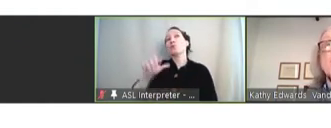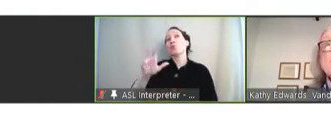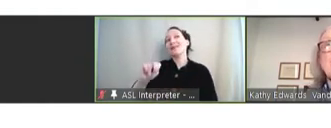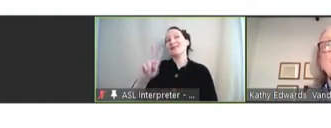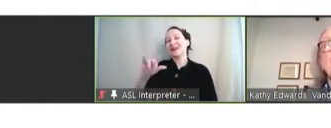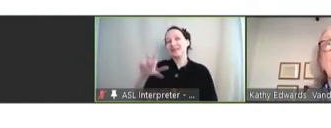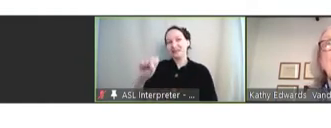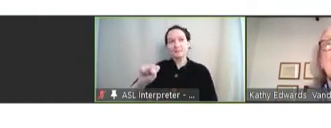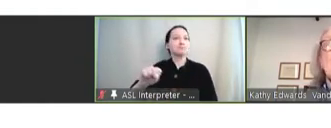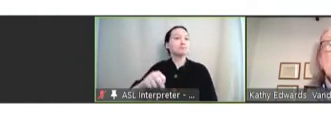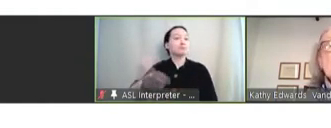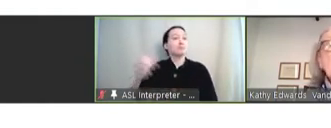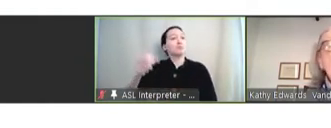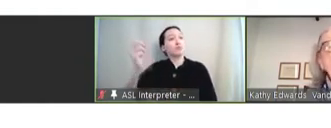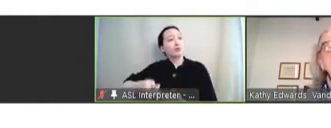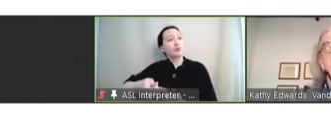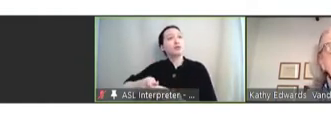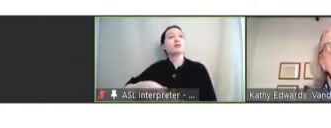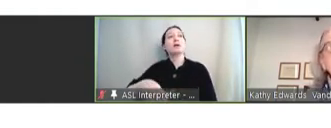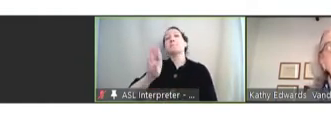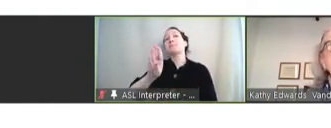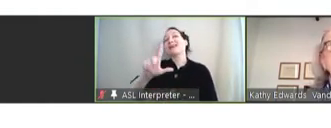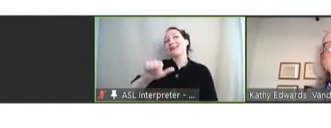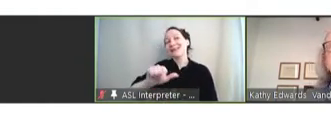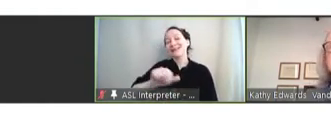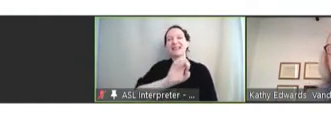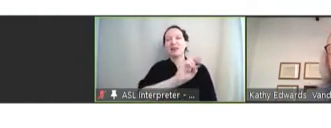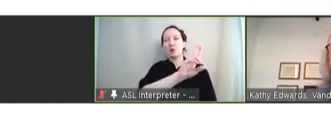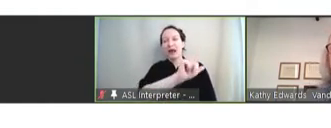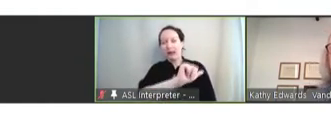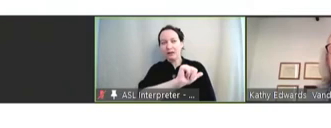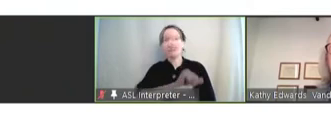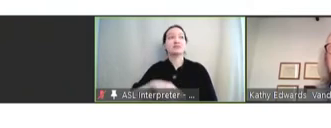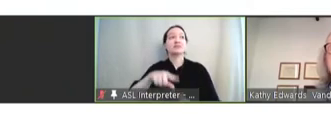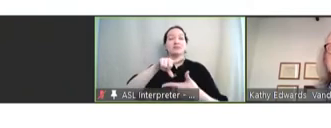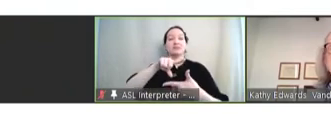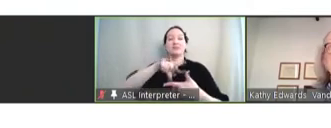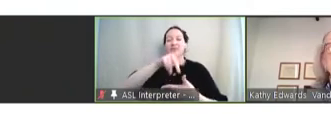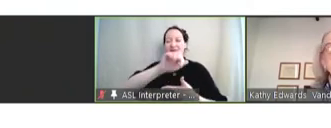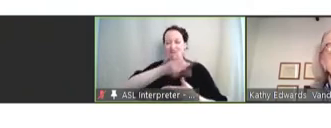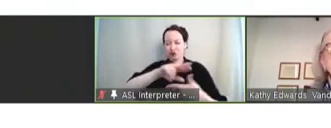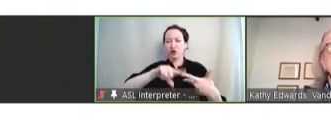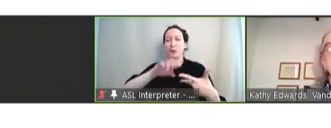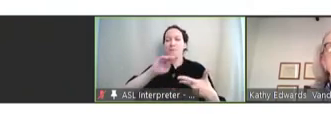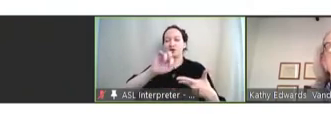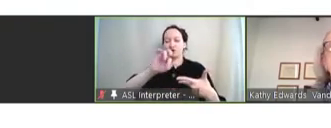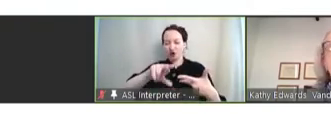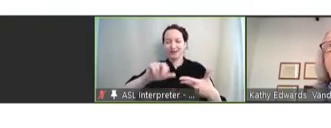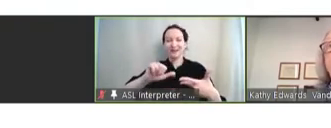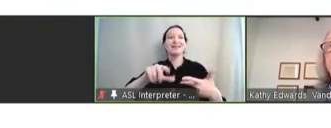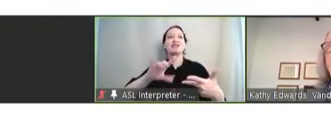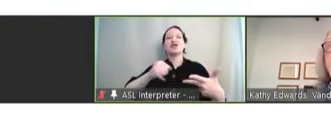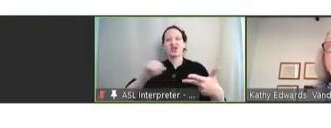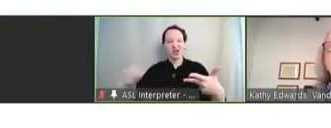issued, either a BLA or an EUA, the Pfizer, the Moderna, and J and J. They all have